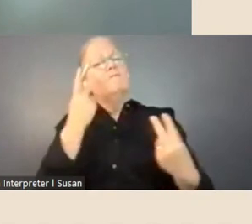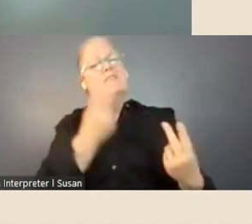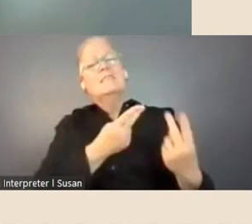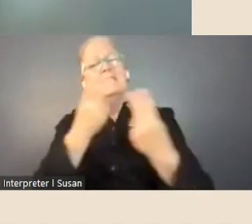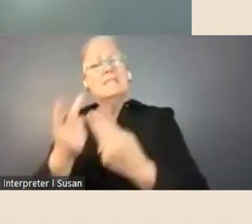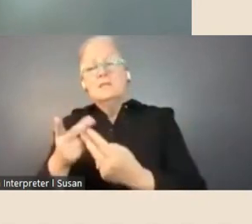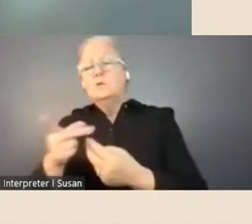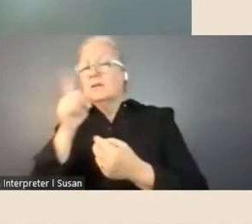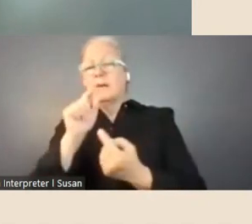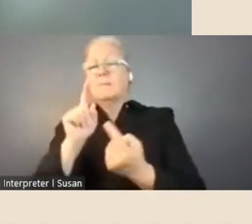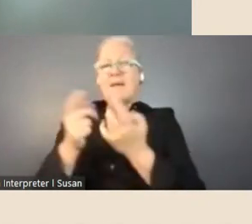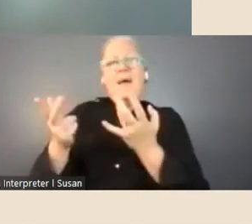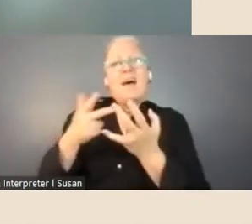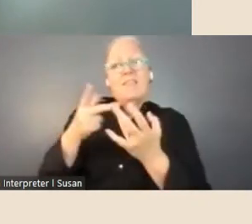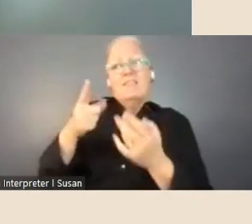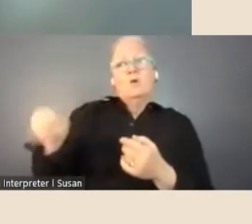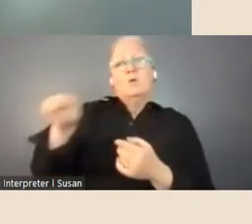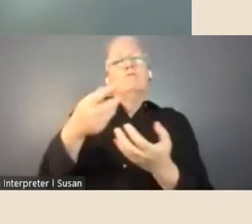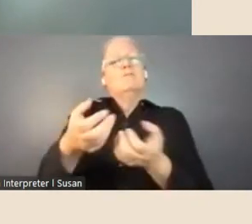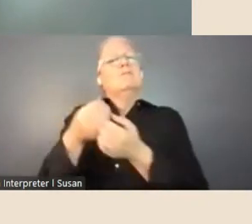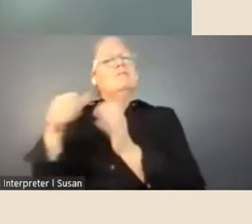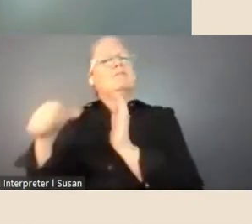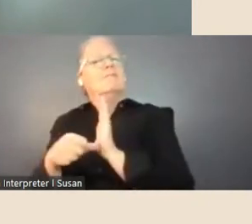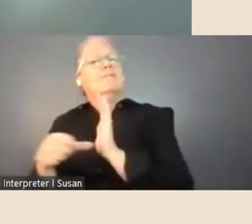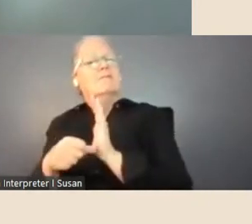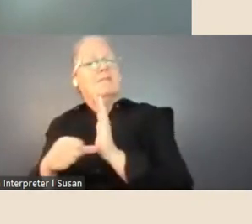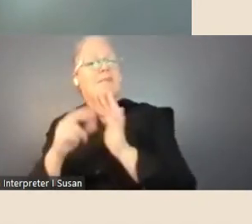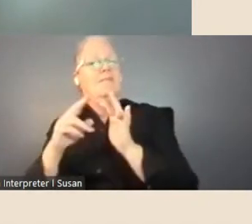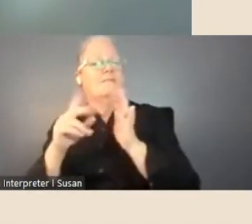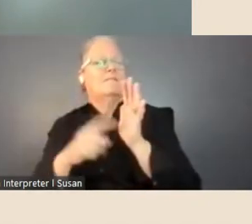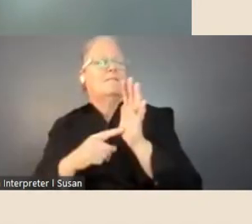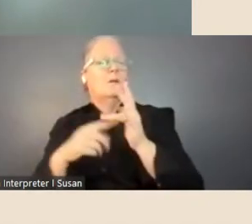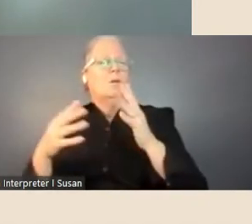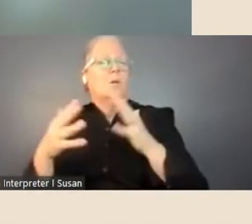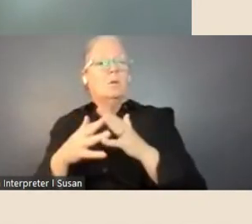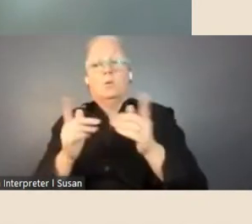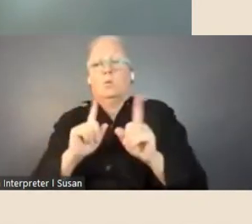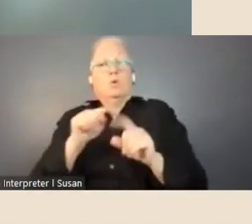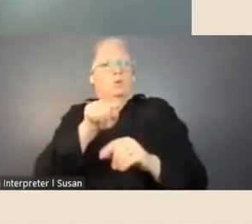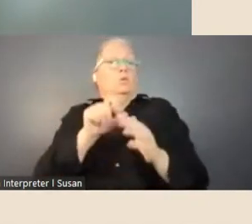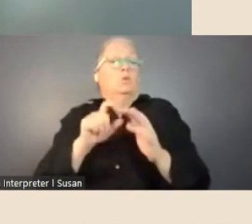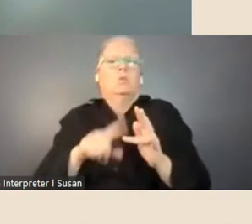fellows – whatever level and whatever balance you have to strike there – just build that